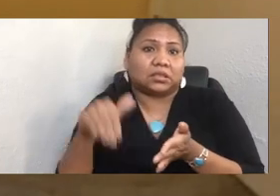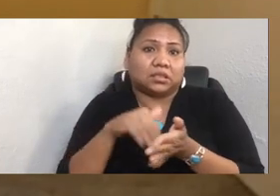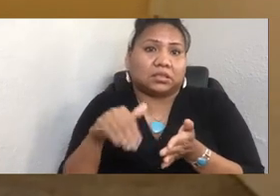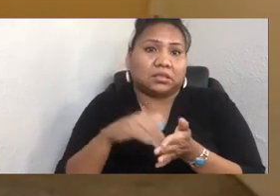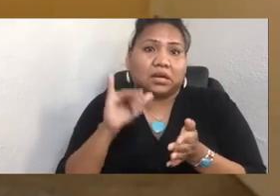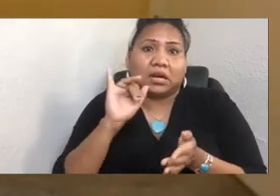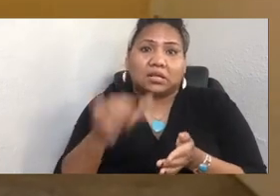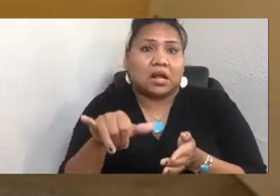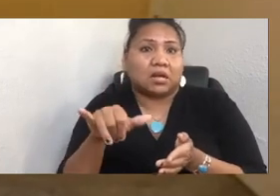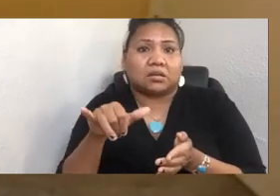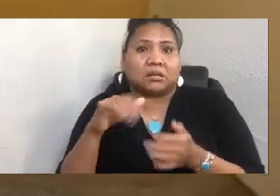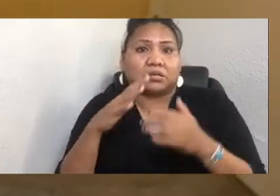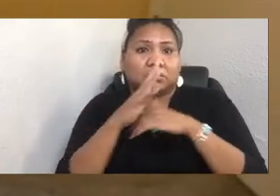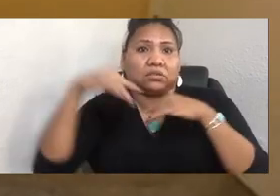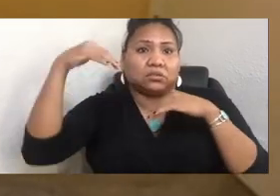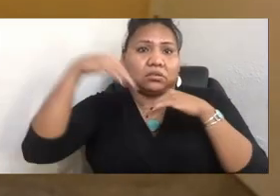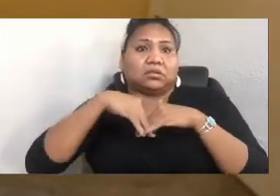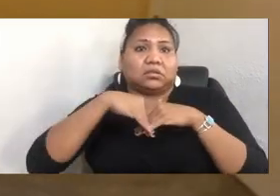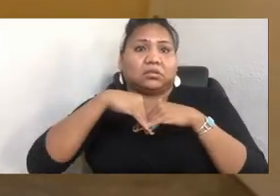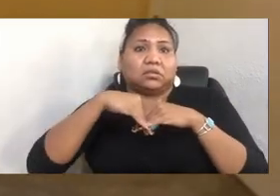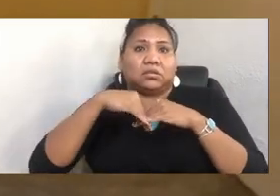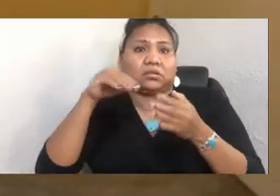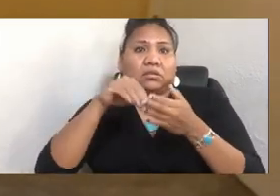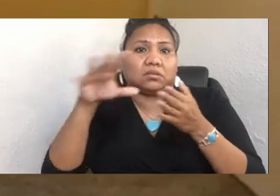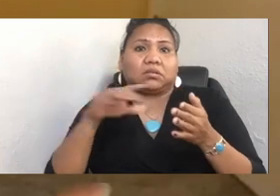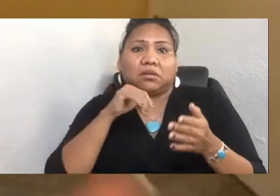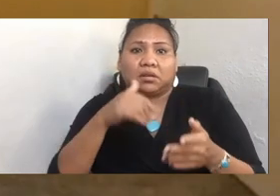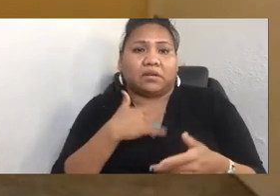And so I just want to acknowledge that that's OK.